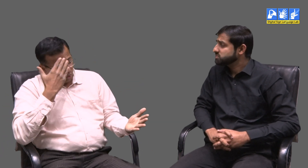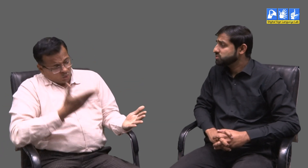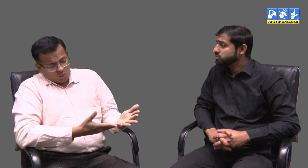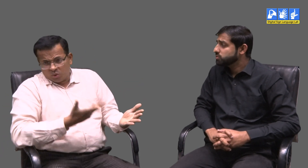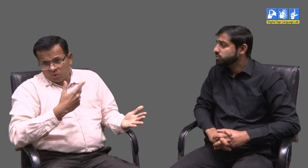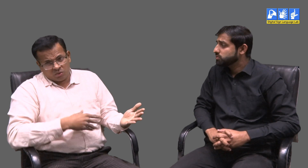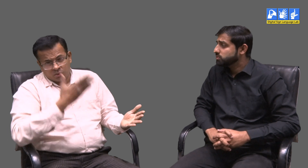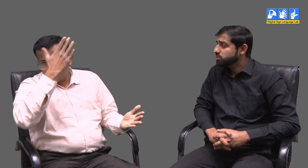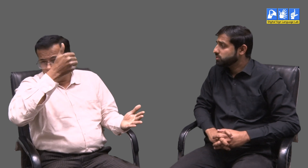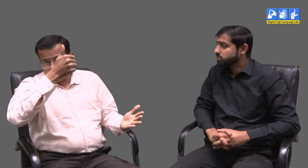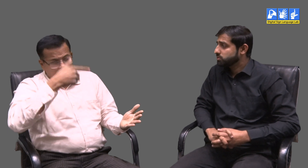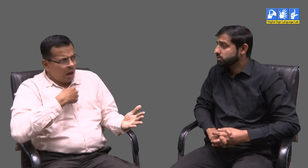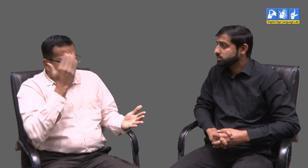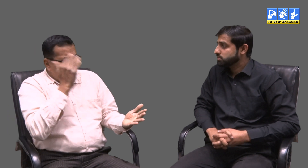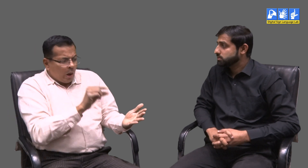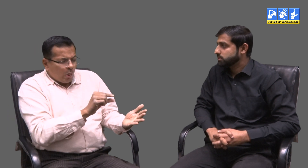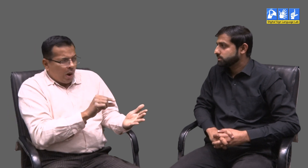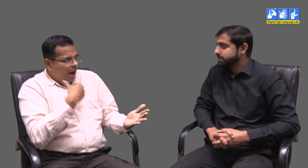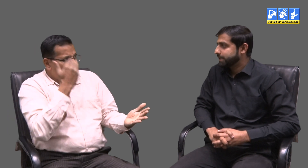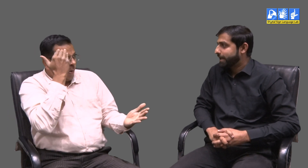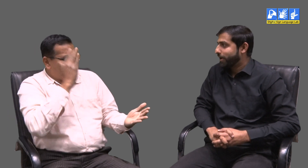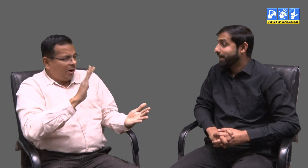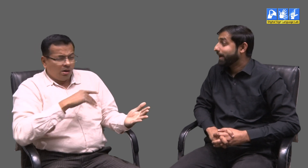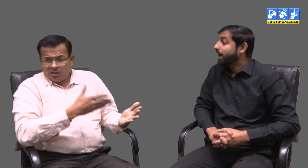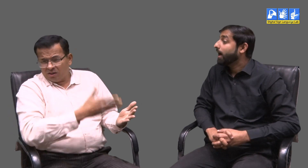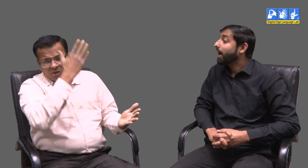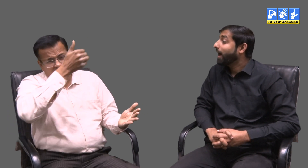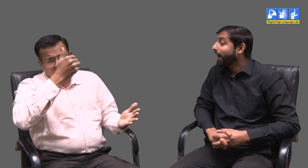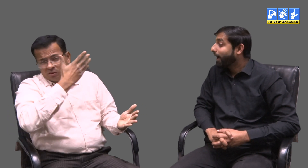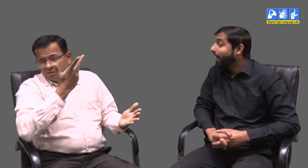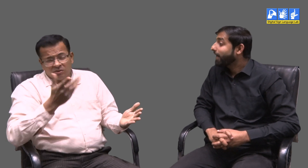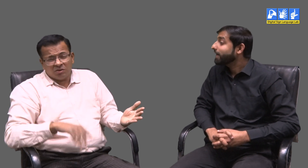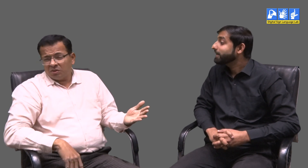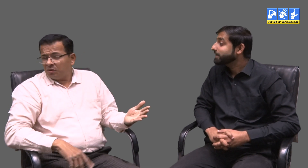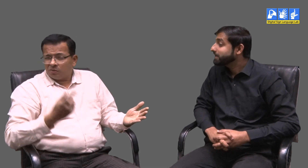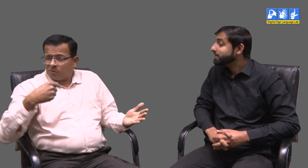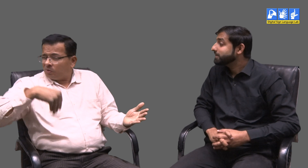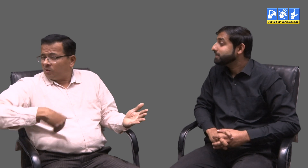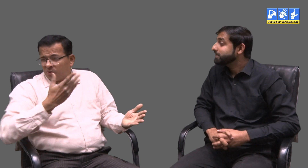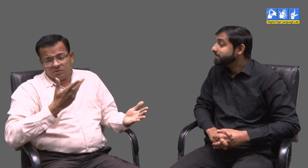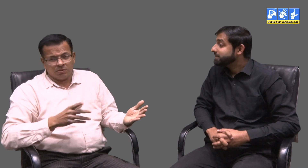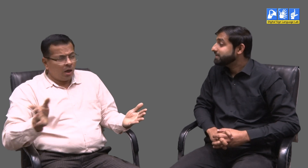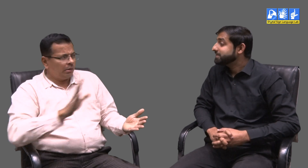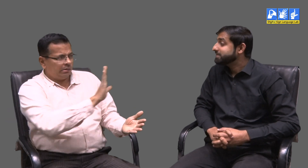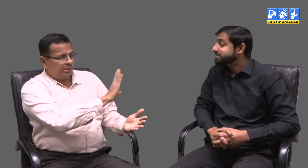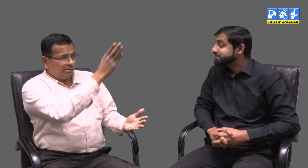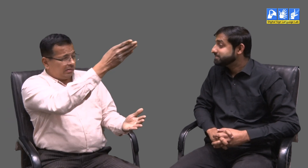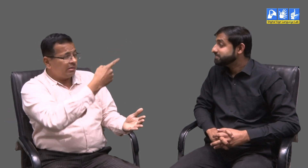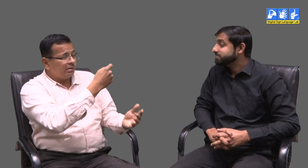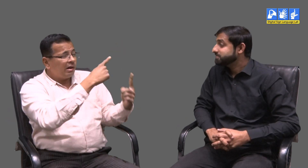I would share the news with him telling him the little that I have understood, like there is corruption.